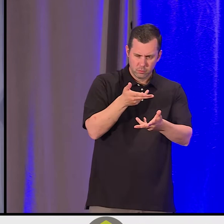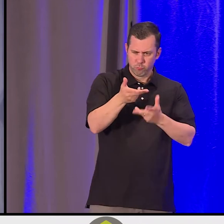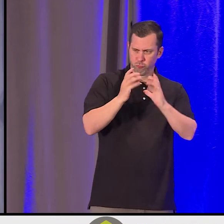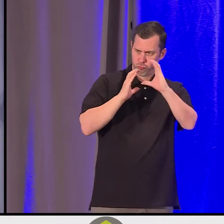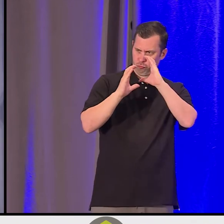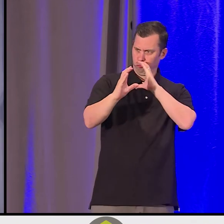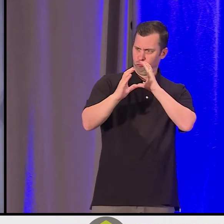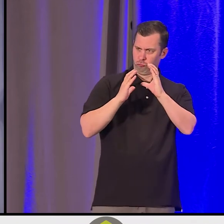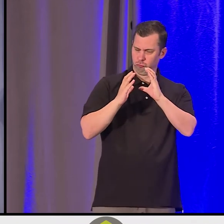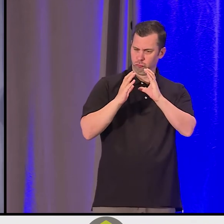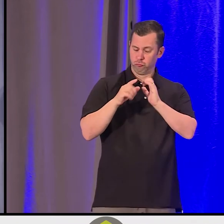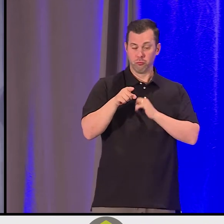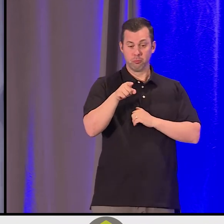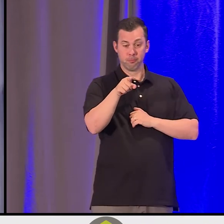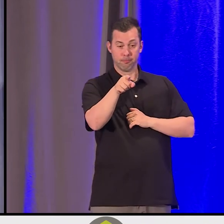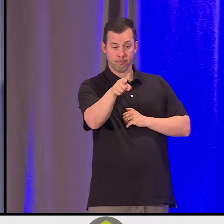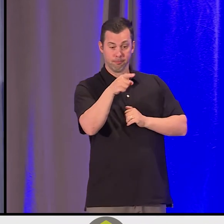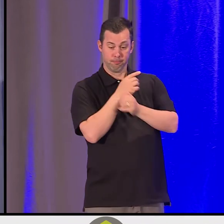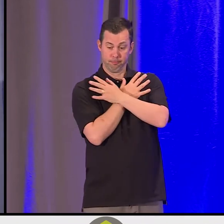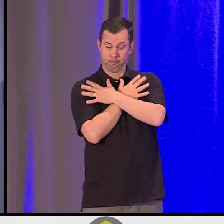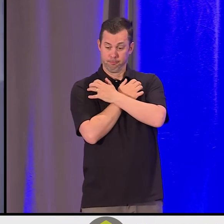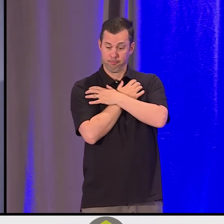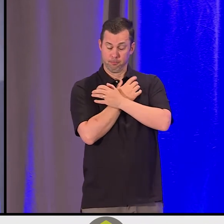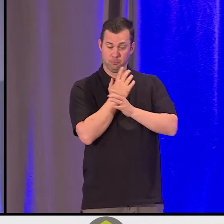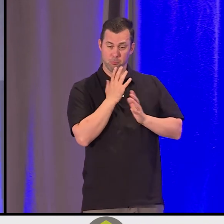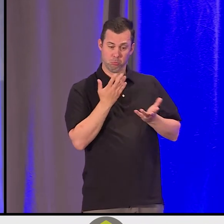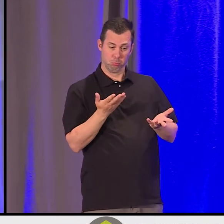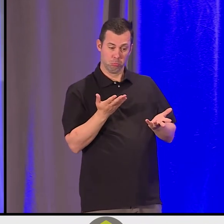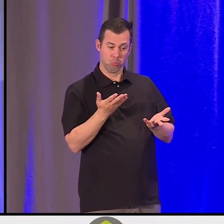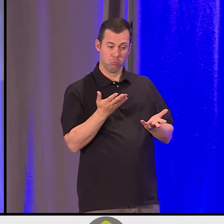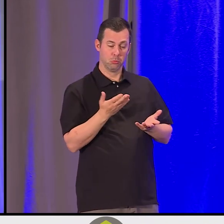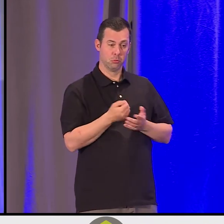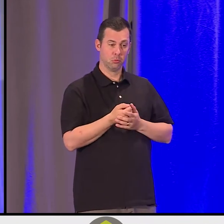Bear offered to put the young Atleo person on their back,